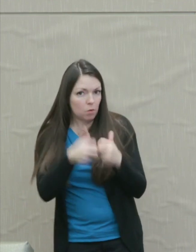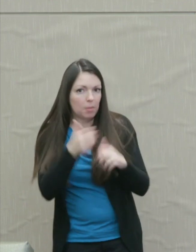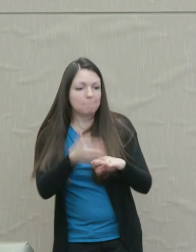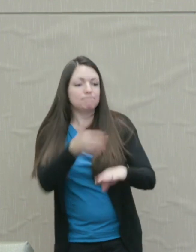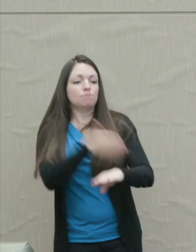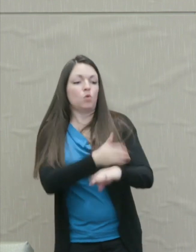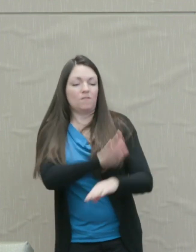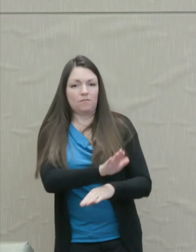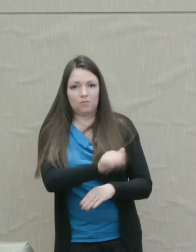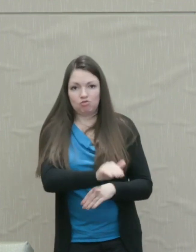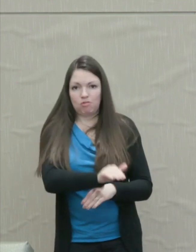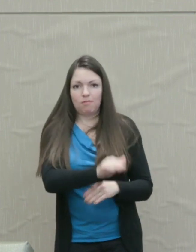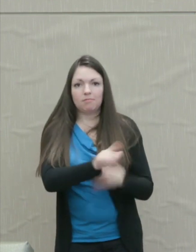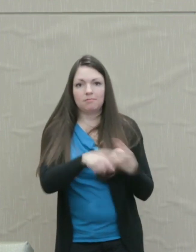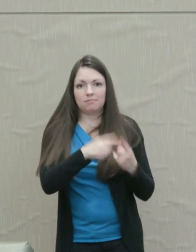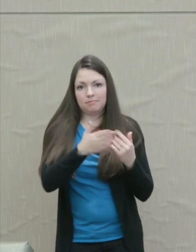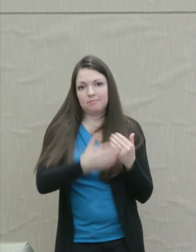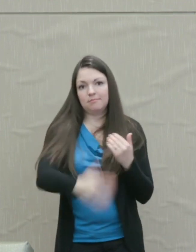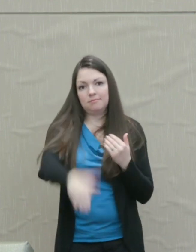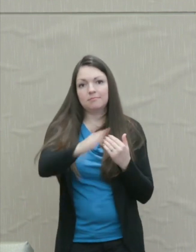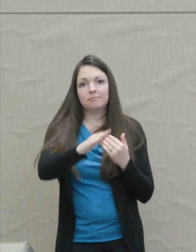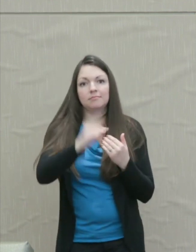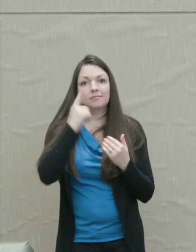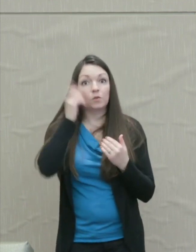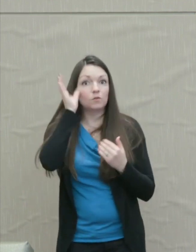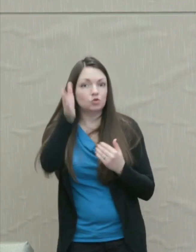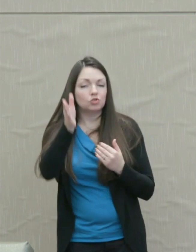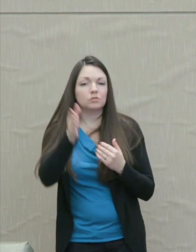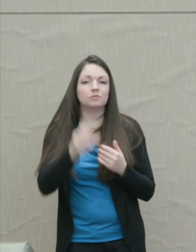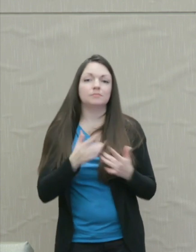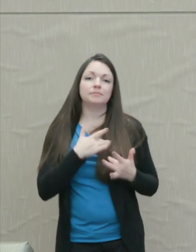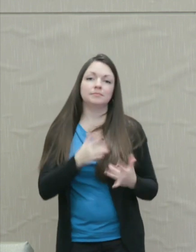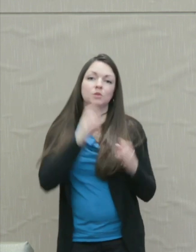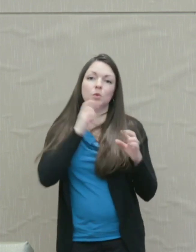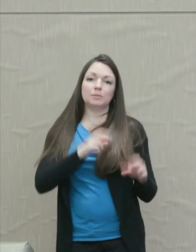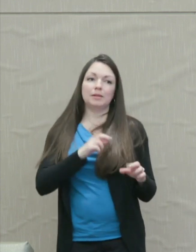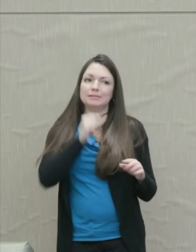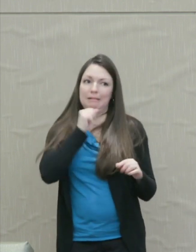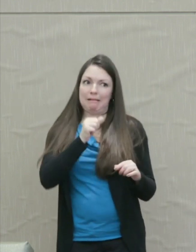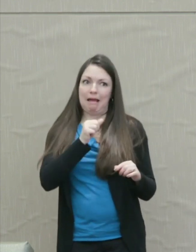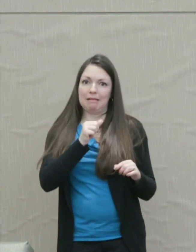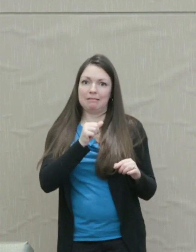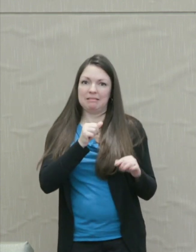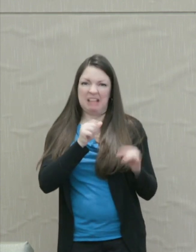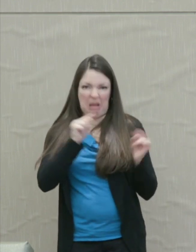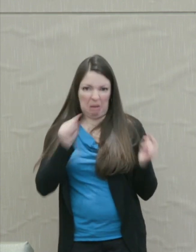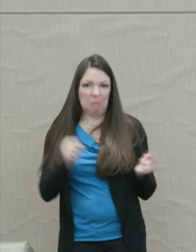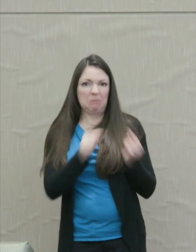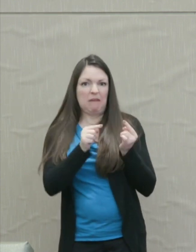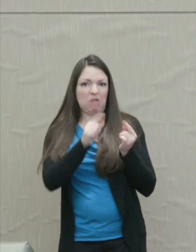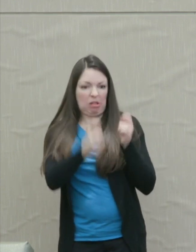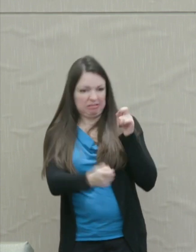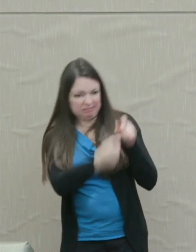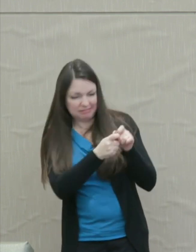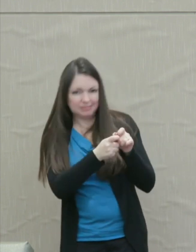child going forward?" And of course usually the response will not be a painful payback and it certainly will